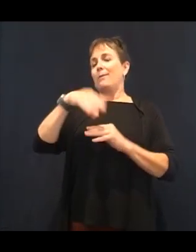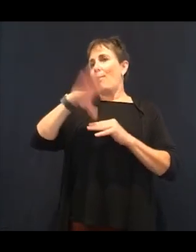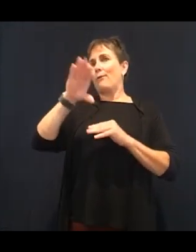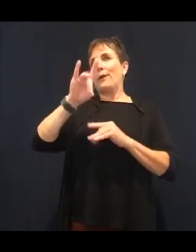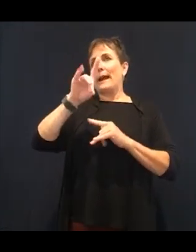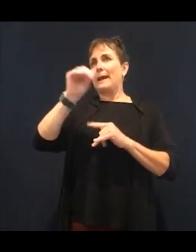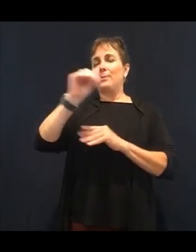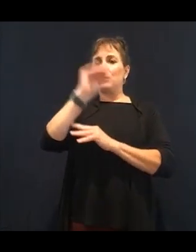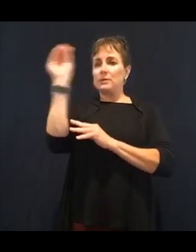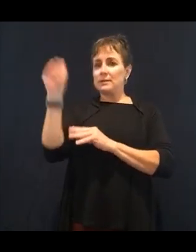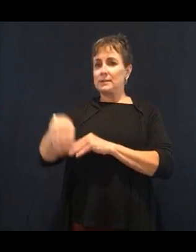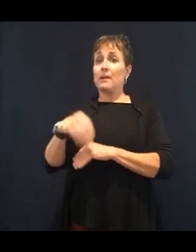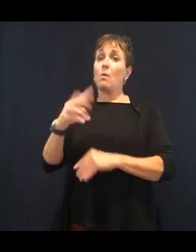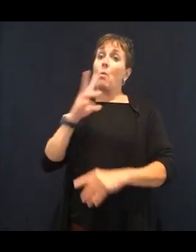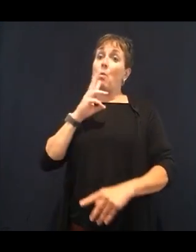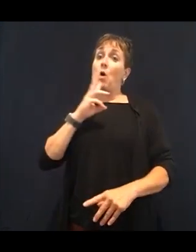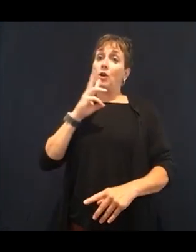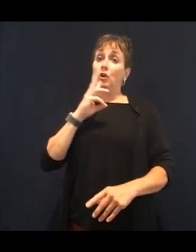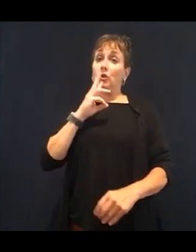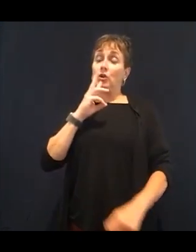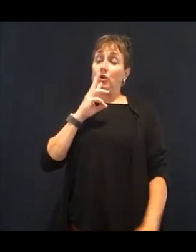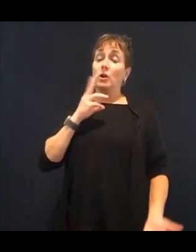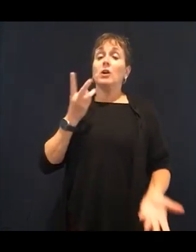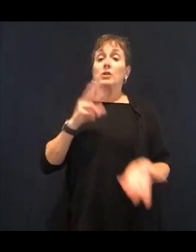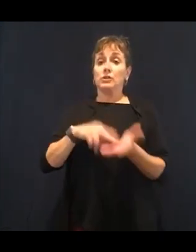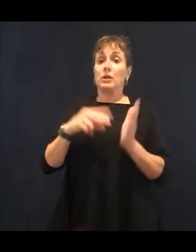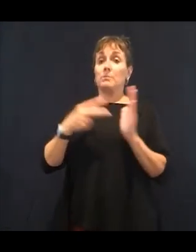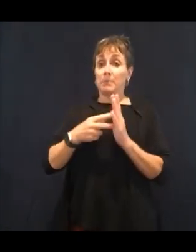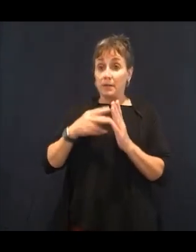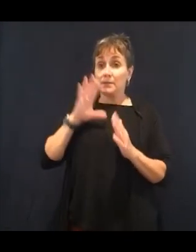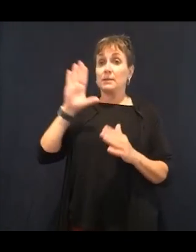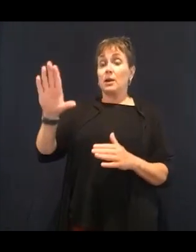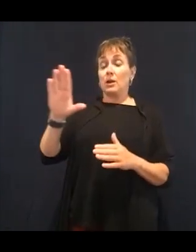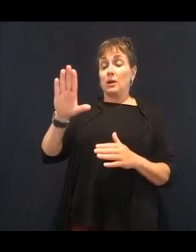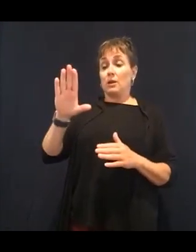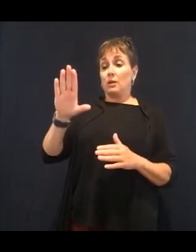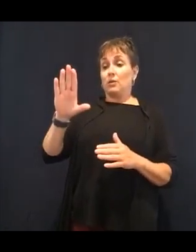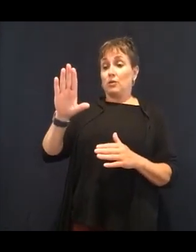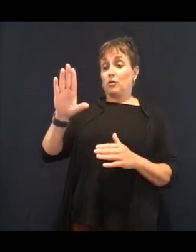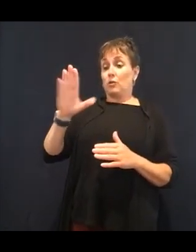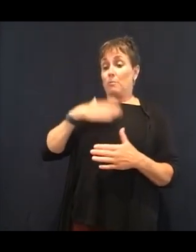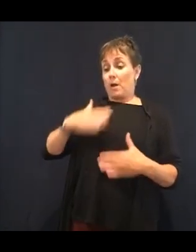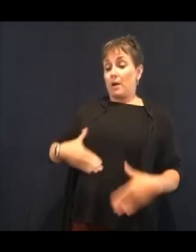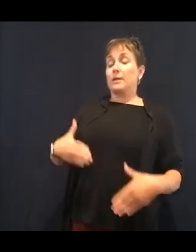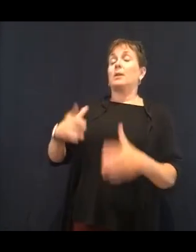per day just to function properly. It's